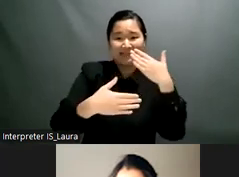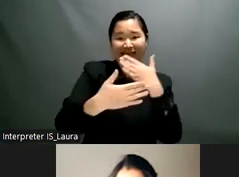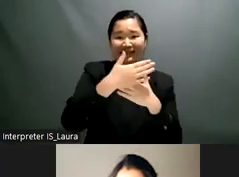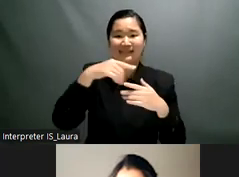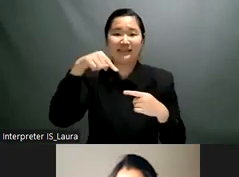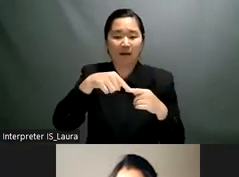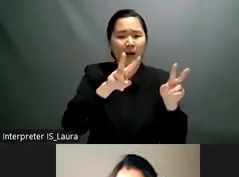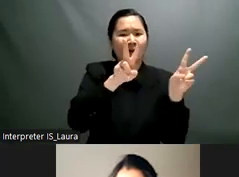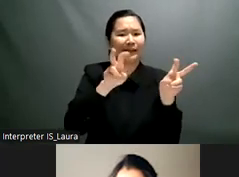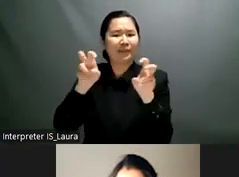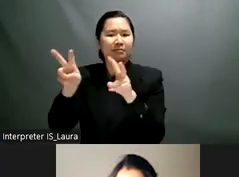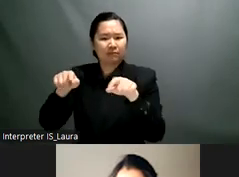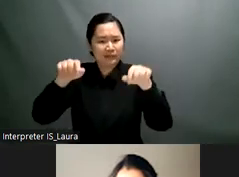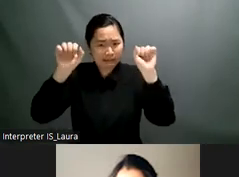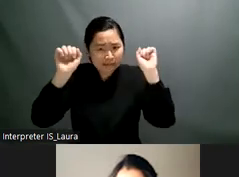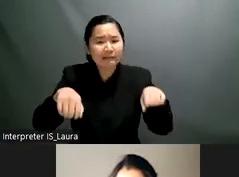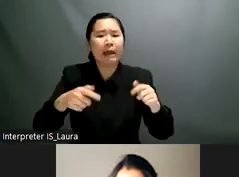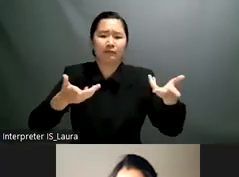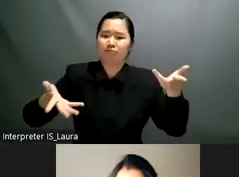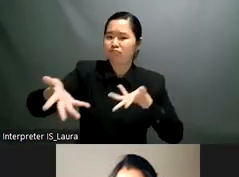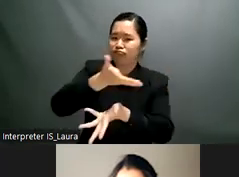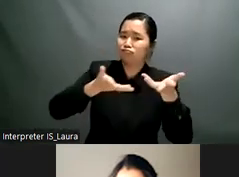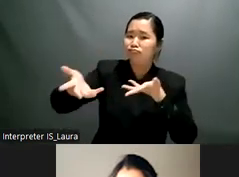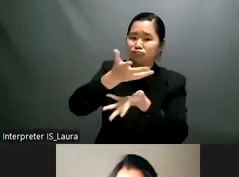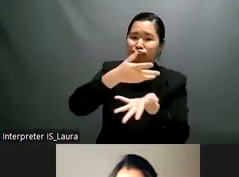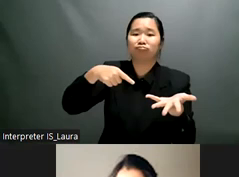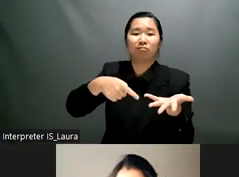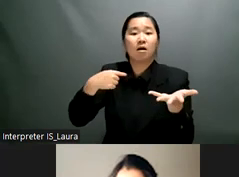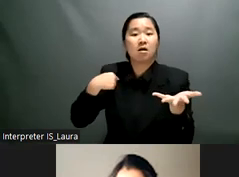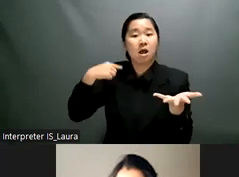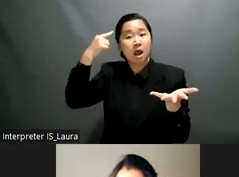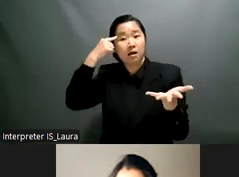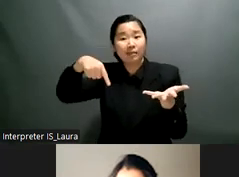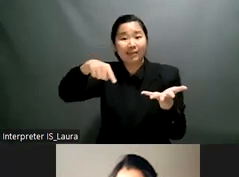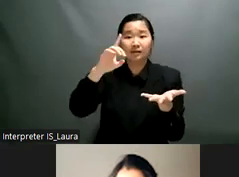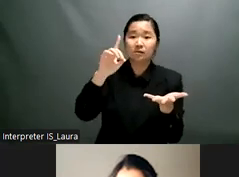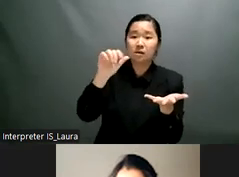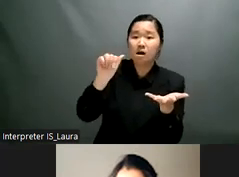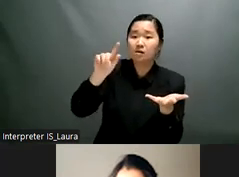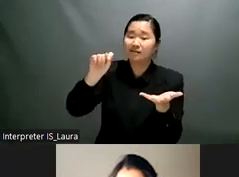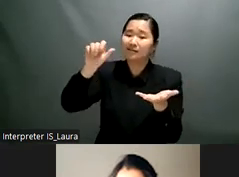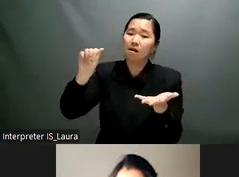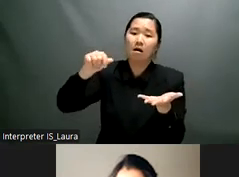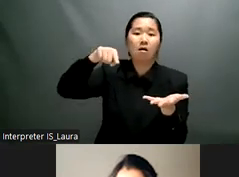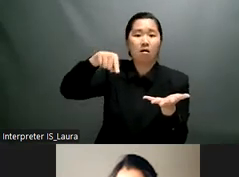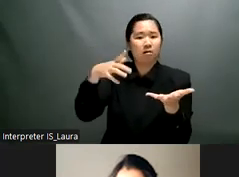movements to carry along specific issues that may be raised by underrepresented groups so it's not